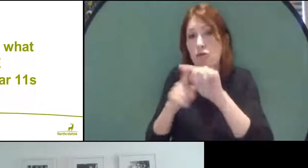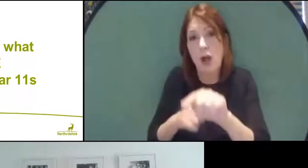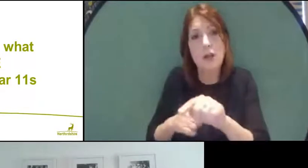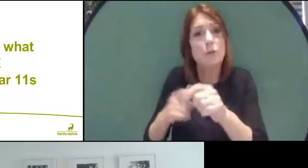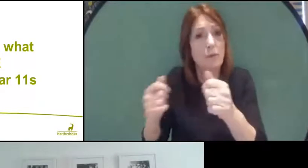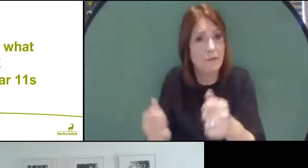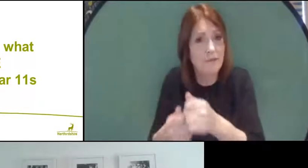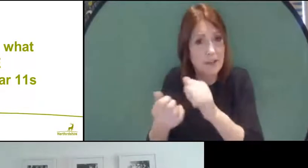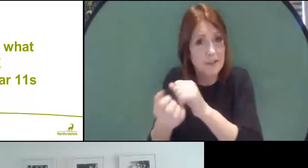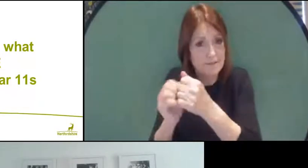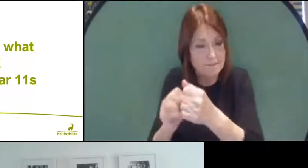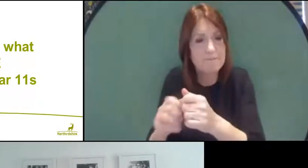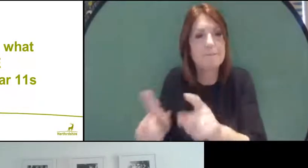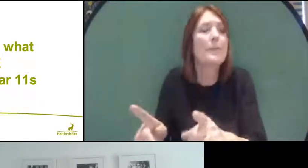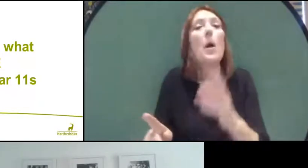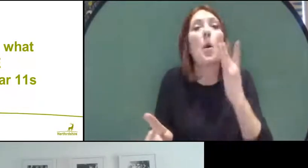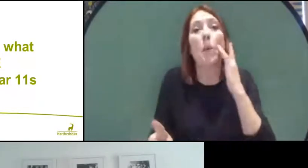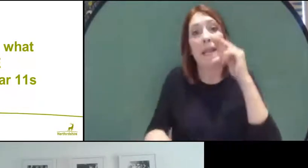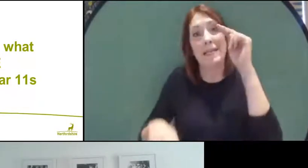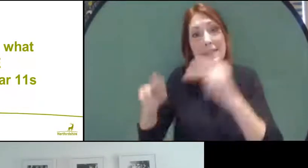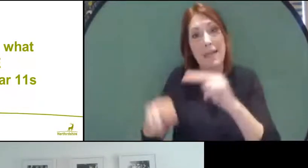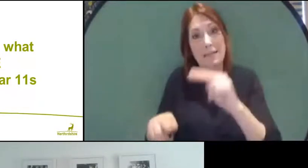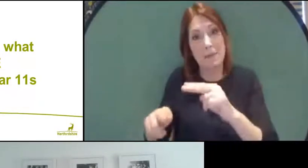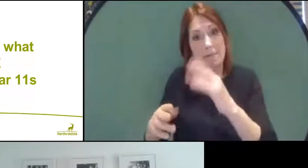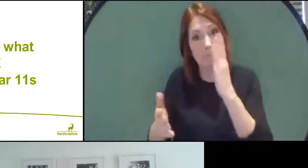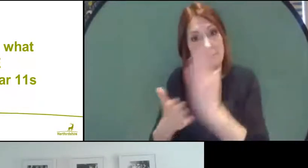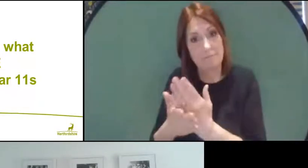In terms of when the assessment will happen, Ofqual said it should